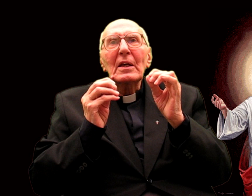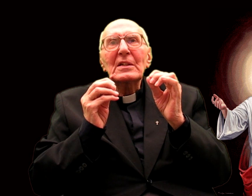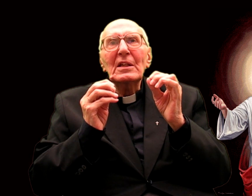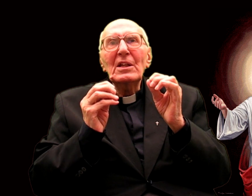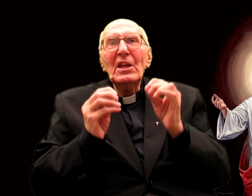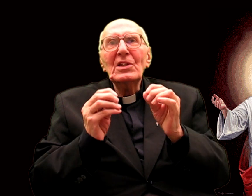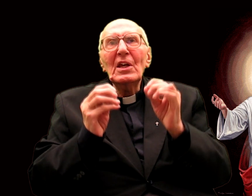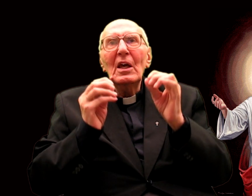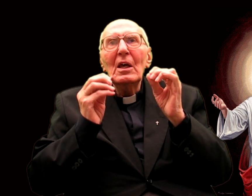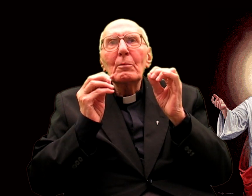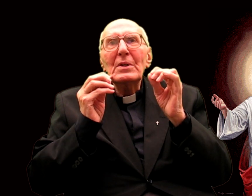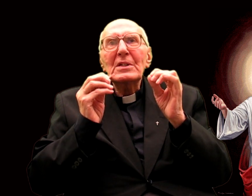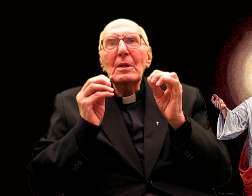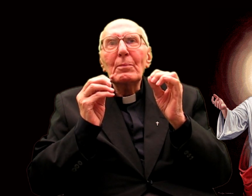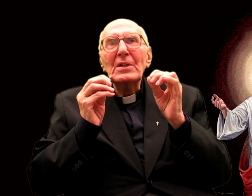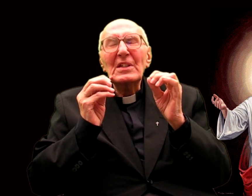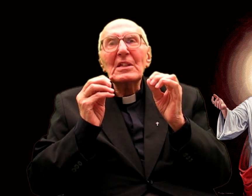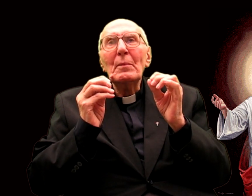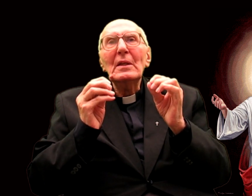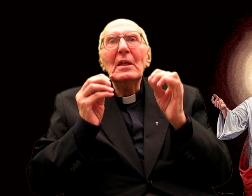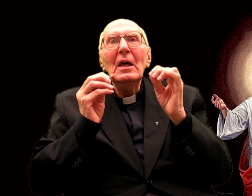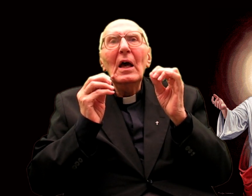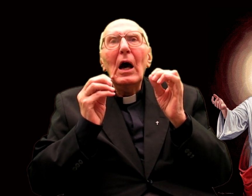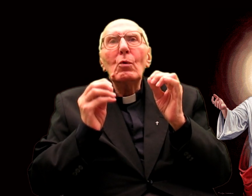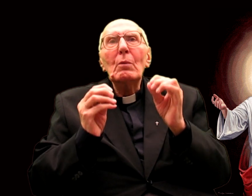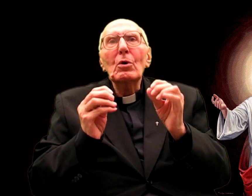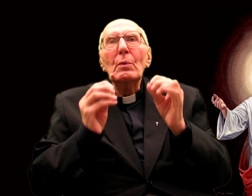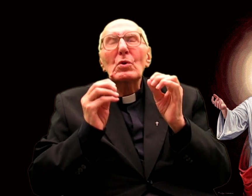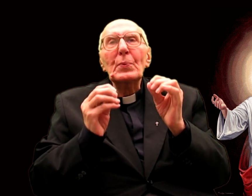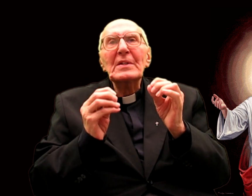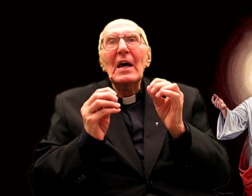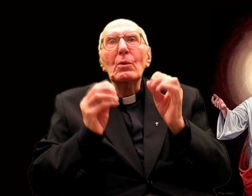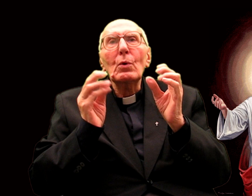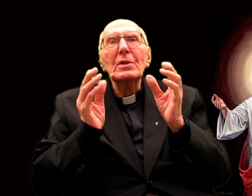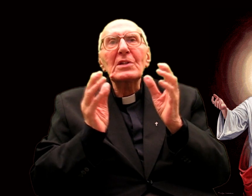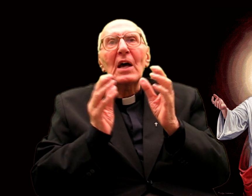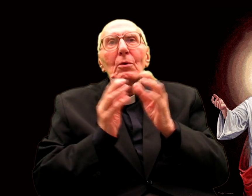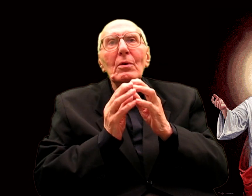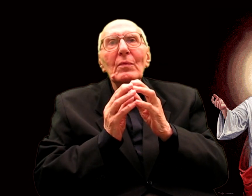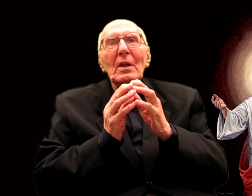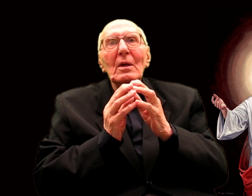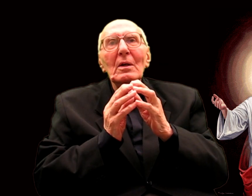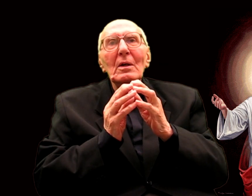which is directed precisely to love despised and reviled.